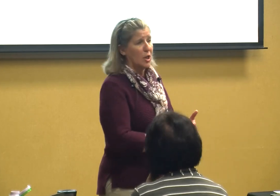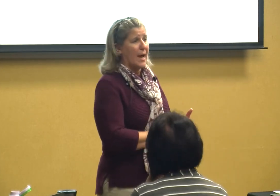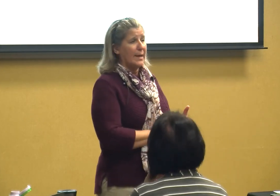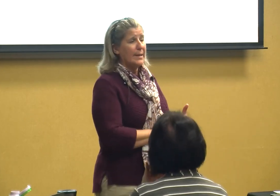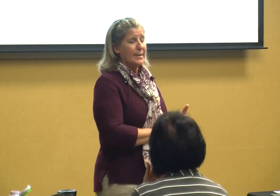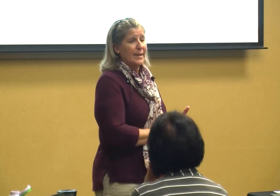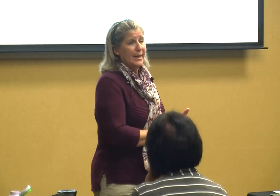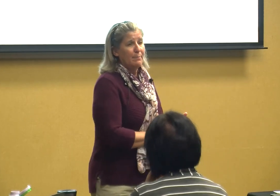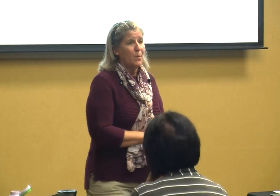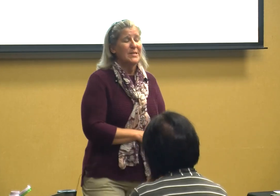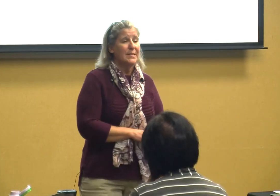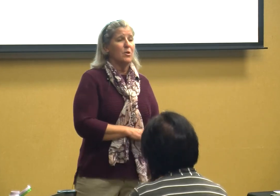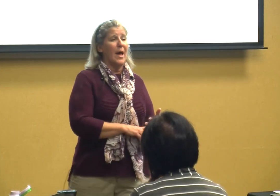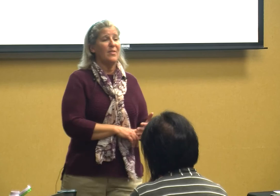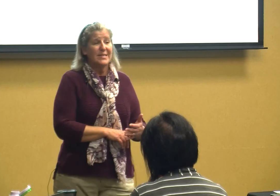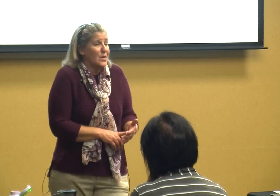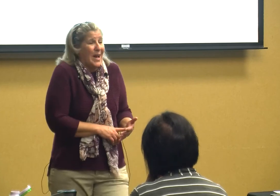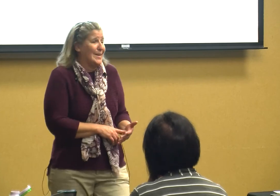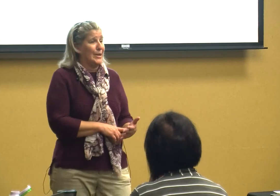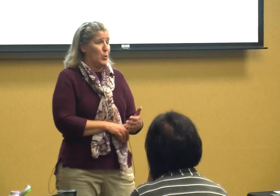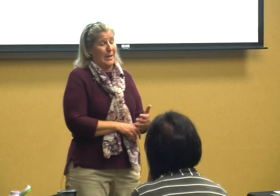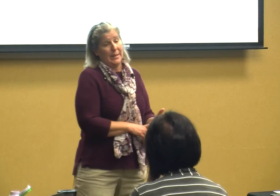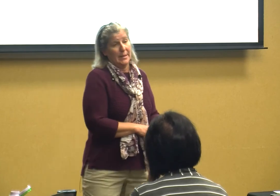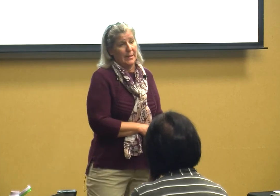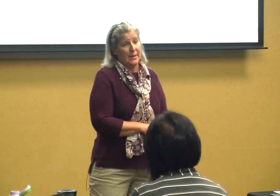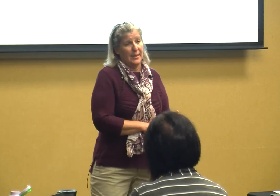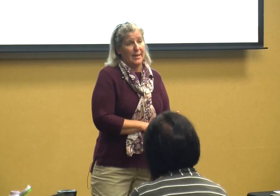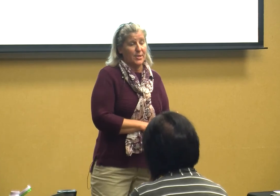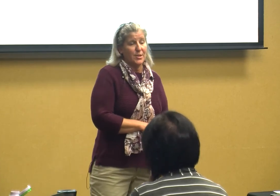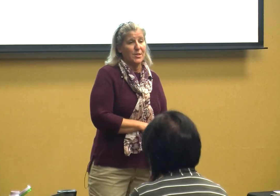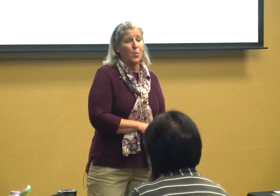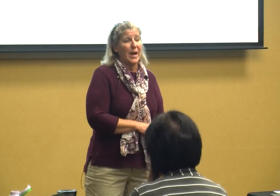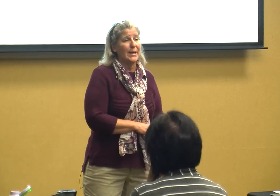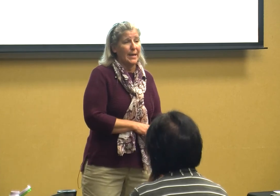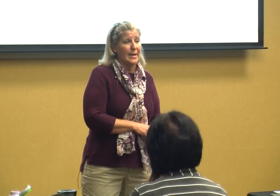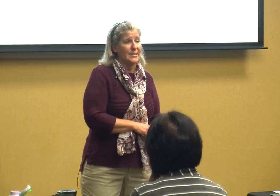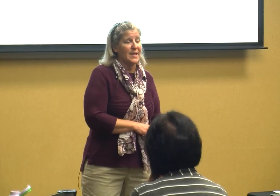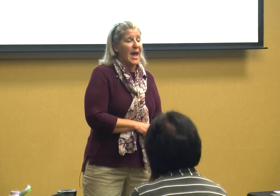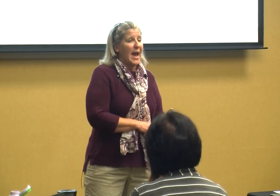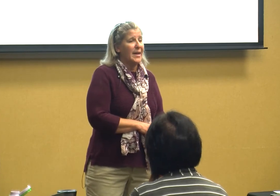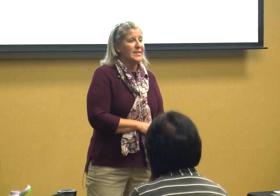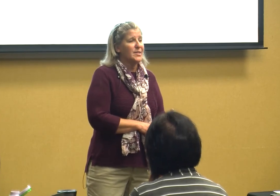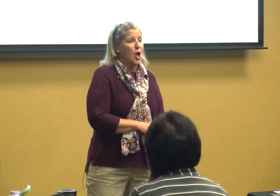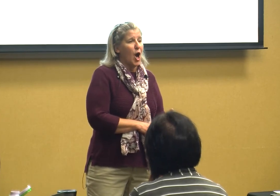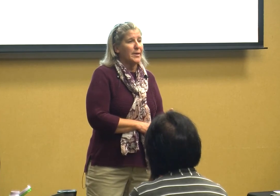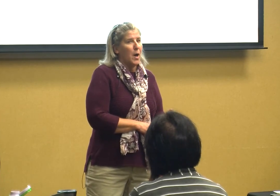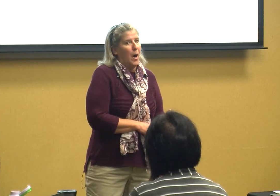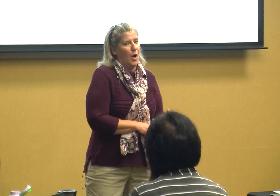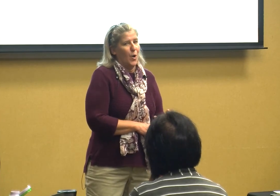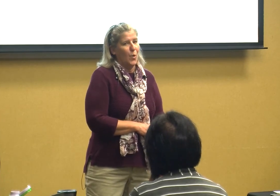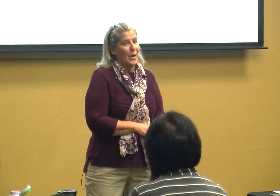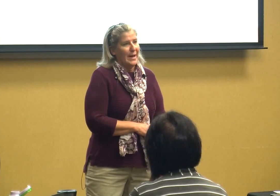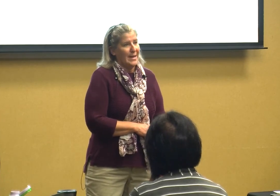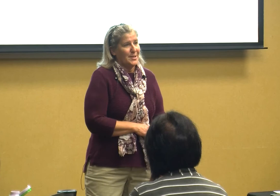like it but we still had they still have to do it it's just the way it is and it's not oh he has to